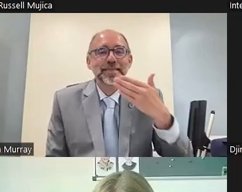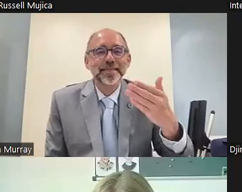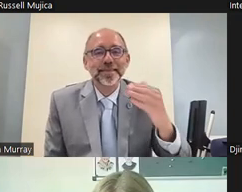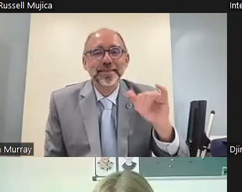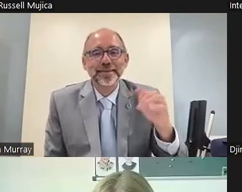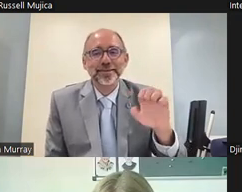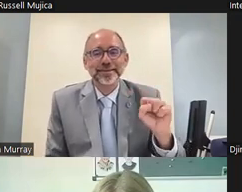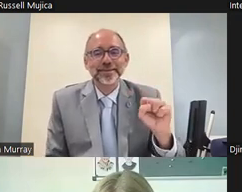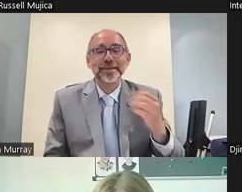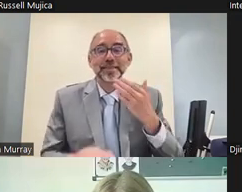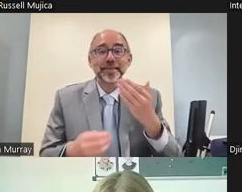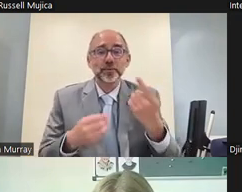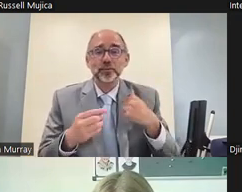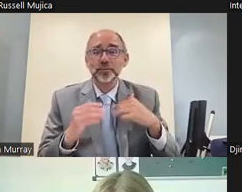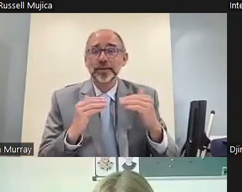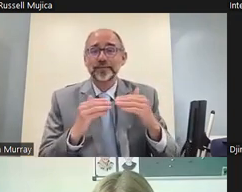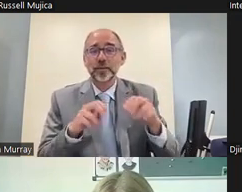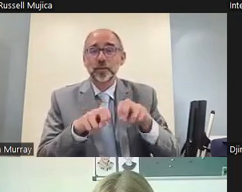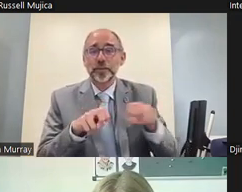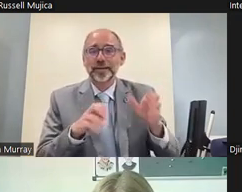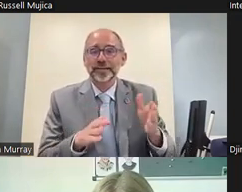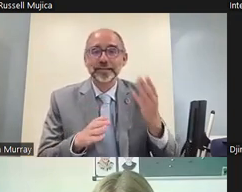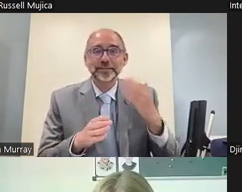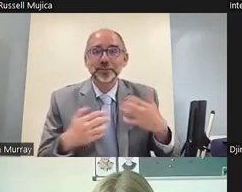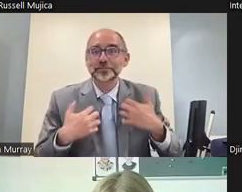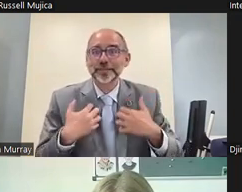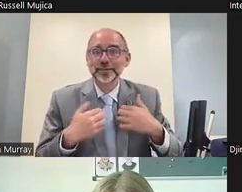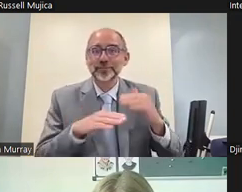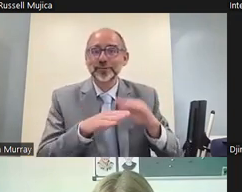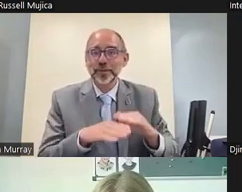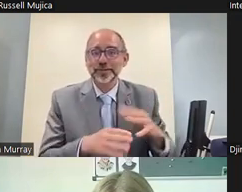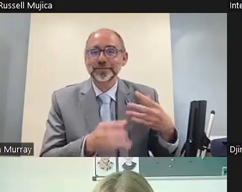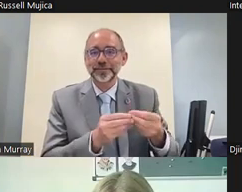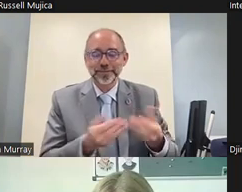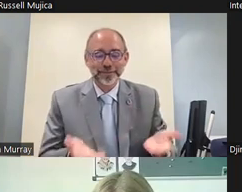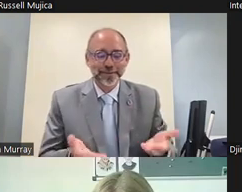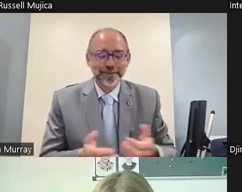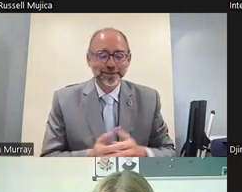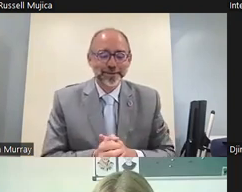hello thank you very much uh james you for allowing me to be a part of